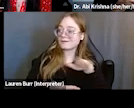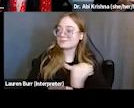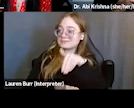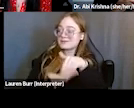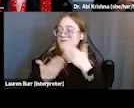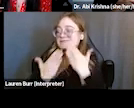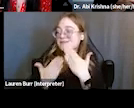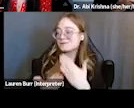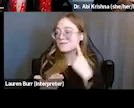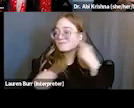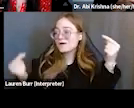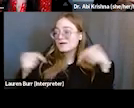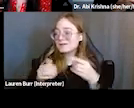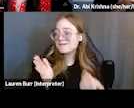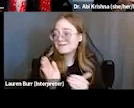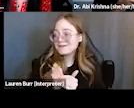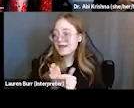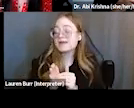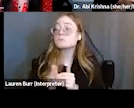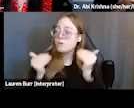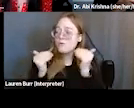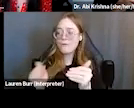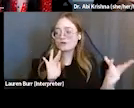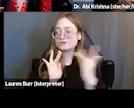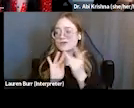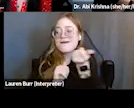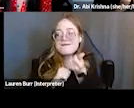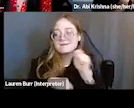Please don't hesitate to reach out to us anytime with questions that you have,